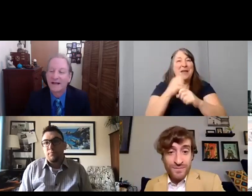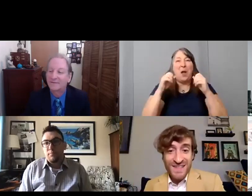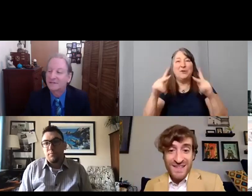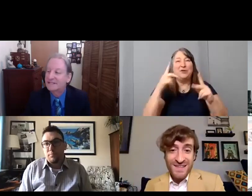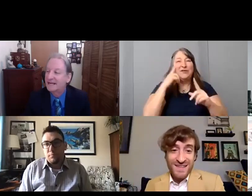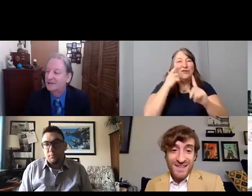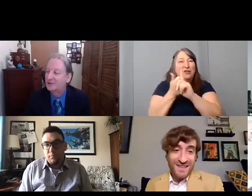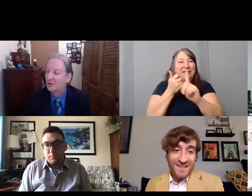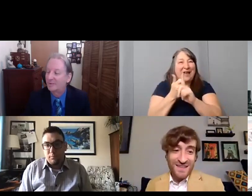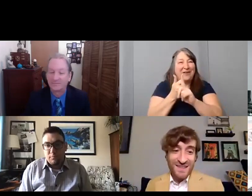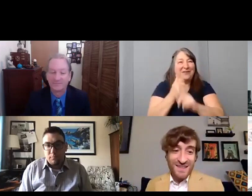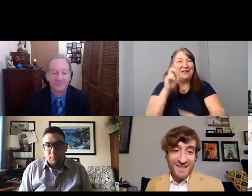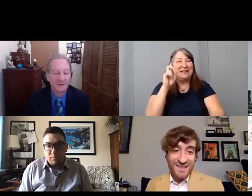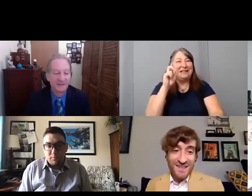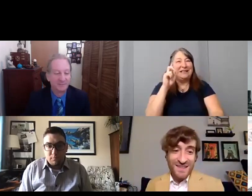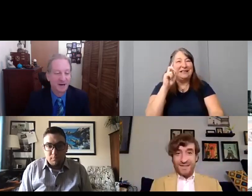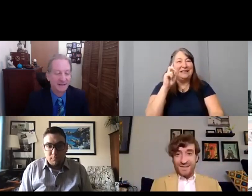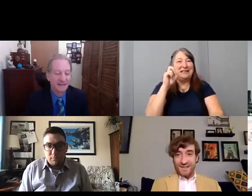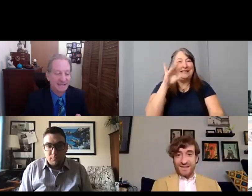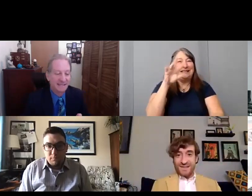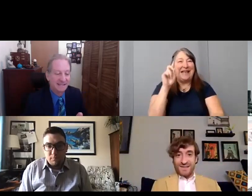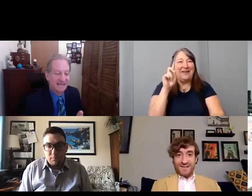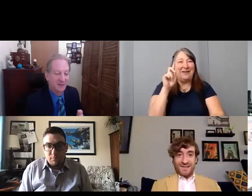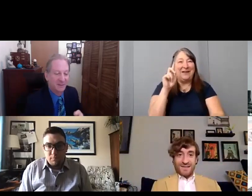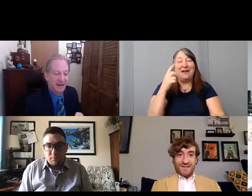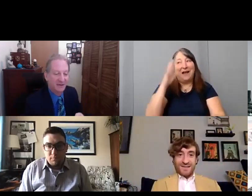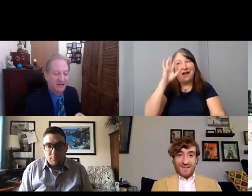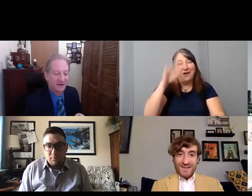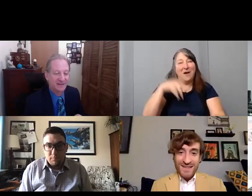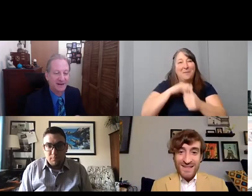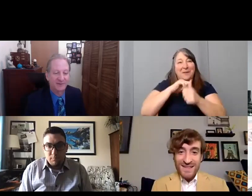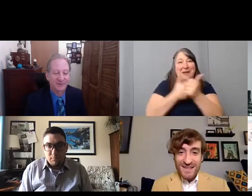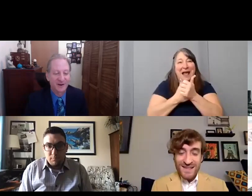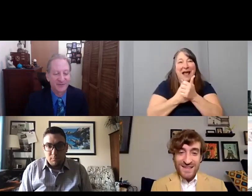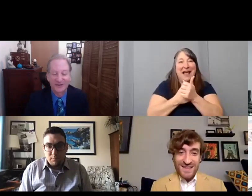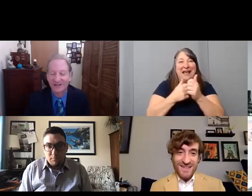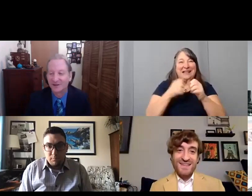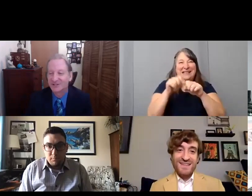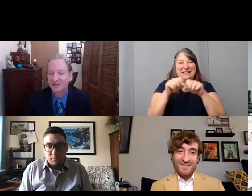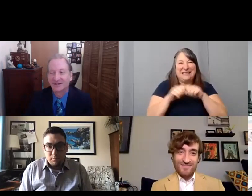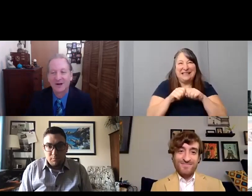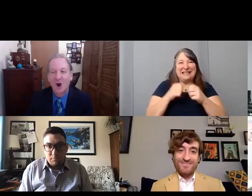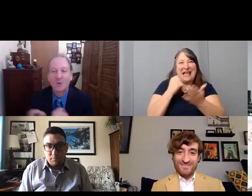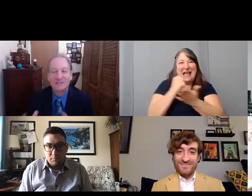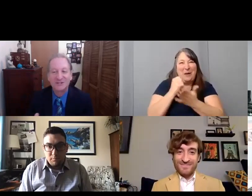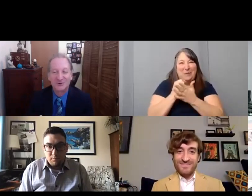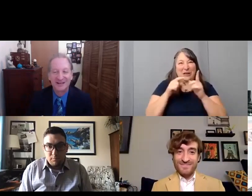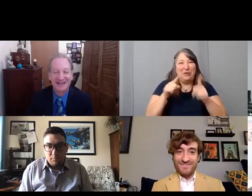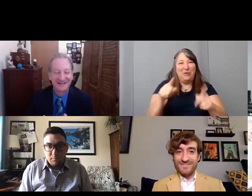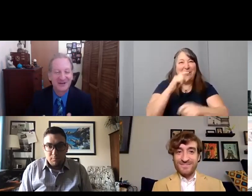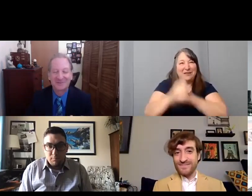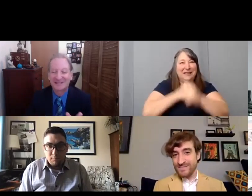[David] Well I have to say, you know I have been behind the scenes, helping out here and there throughout the years and always enjoyed that you kept on saying